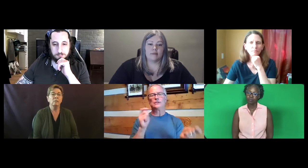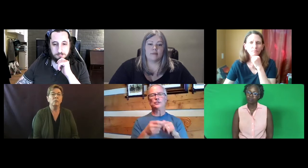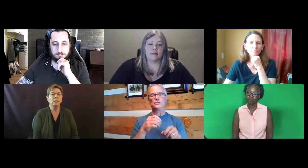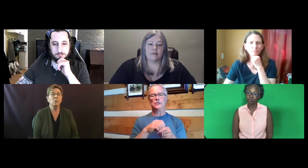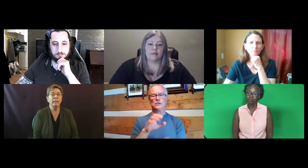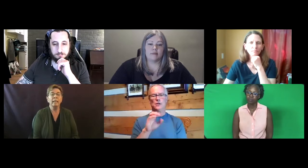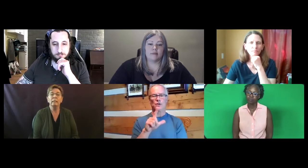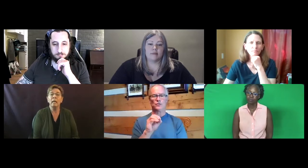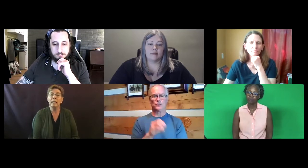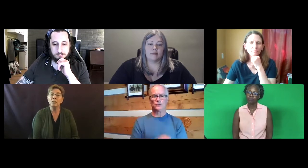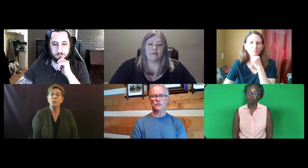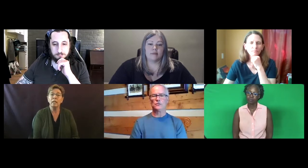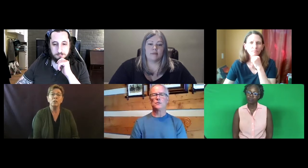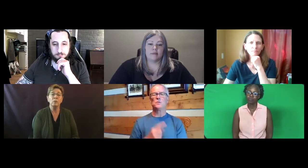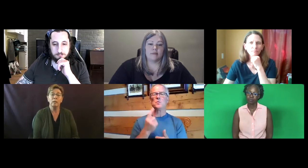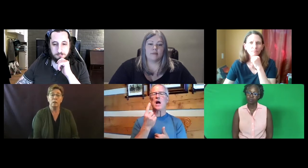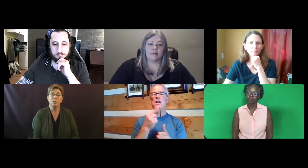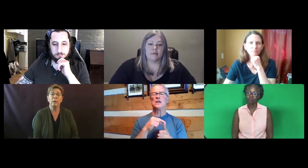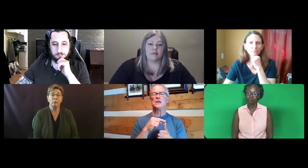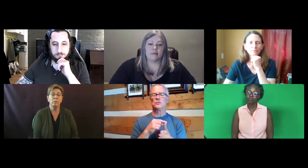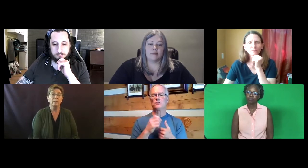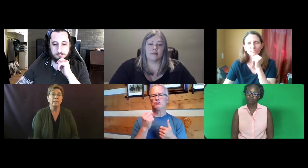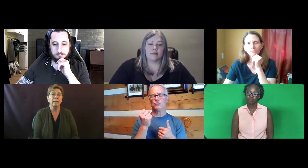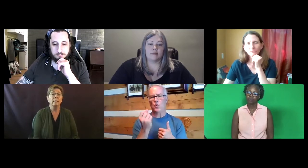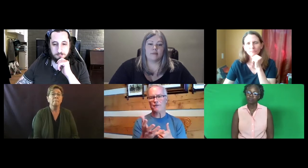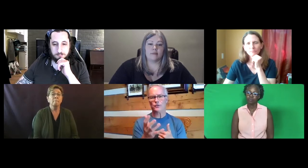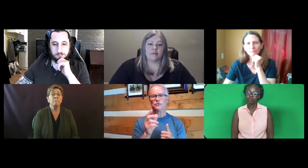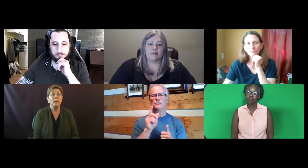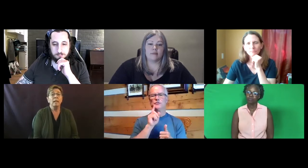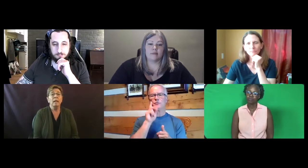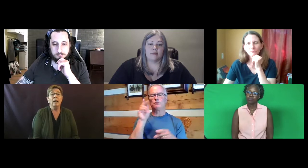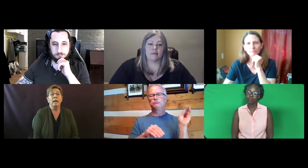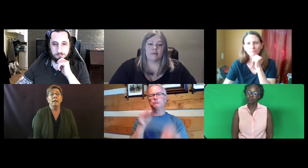And a lot has changed in Colorado since then.